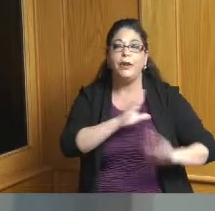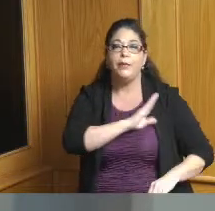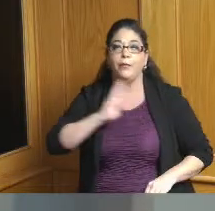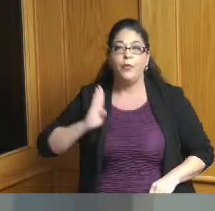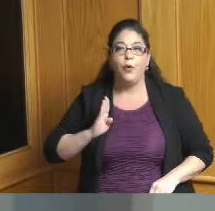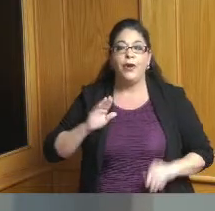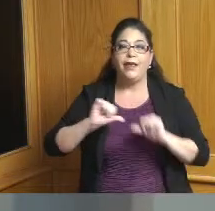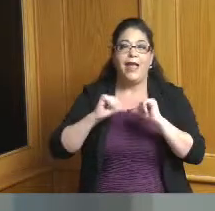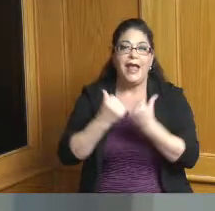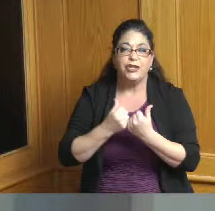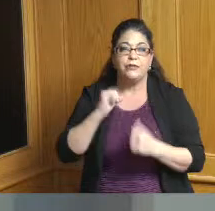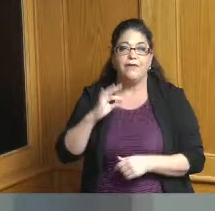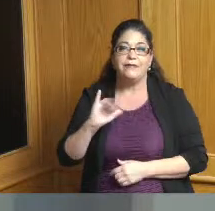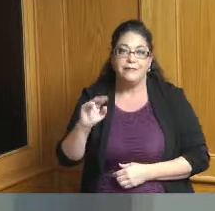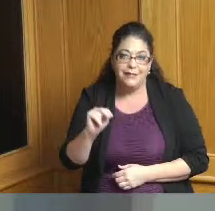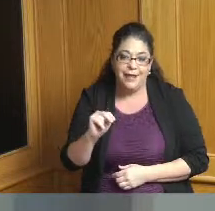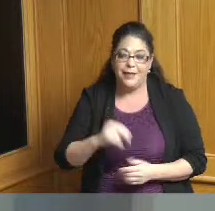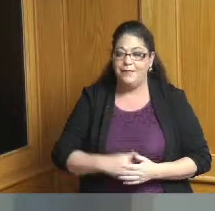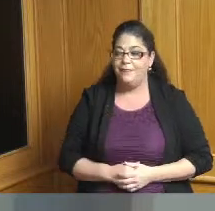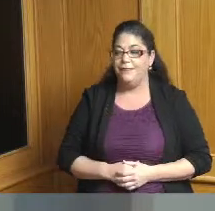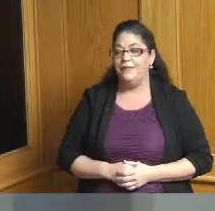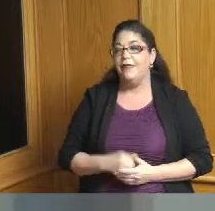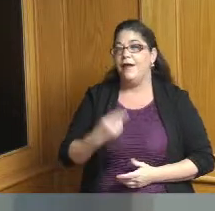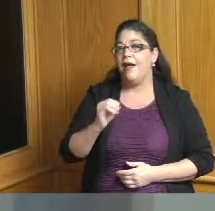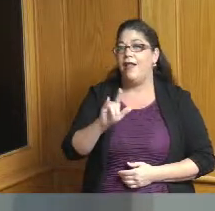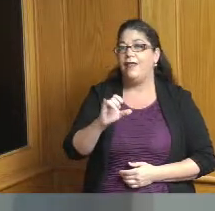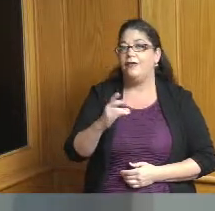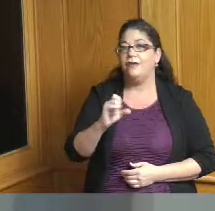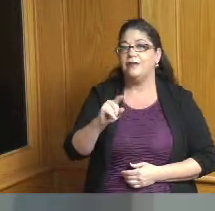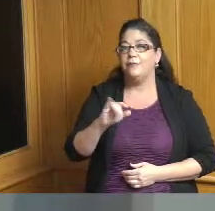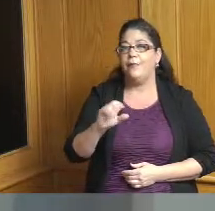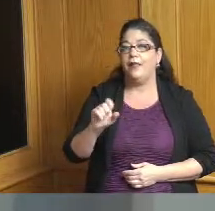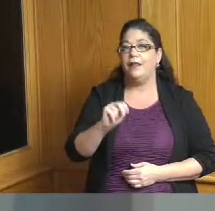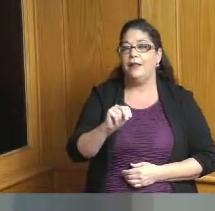Agency of Cincinnati Holly Christmann being further resolved by the Board of County